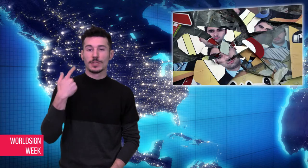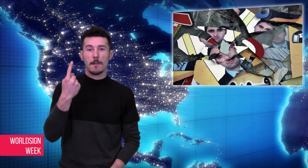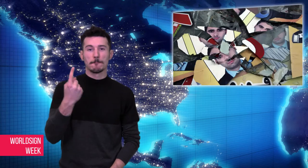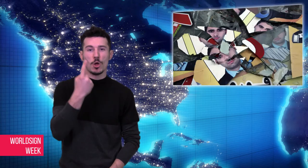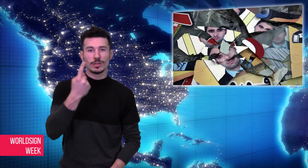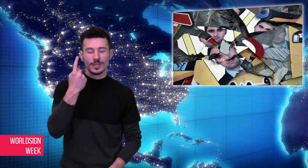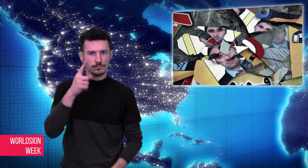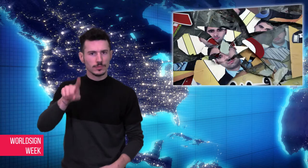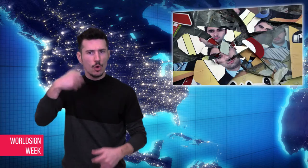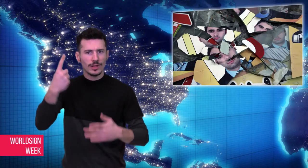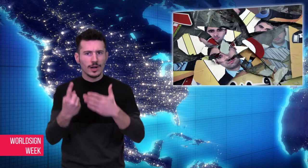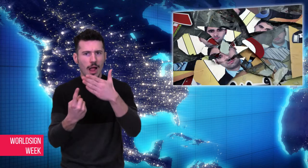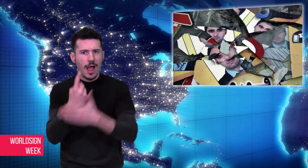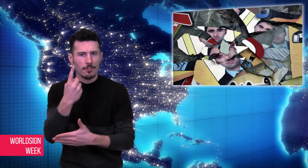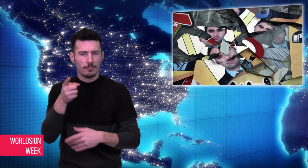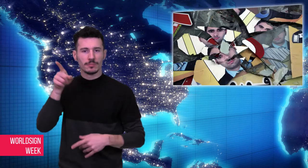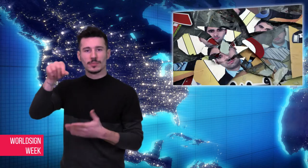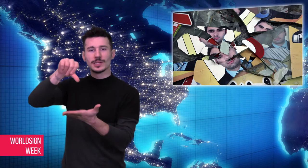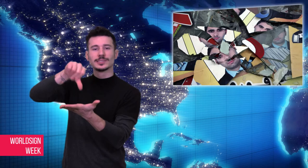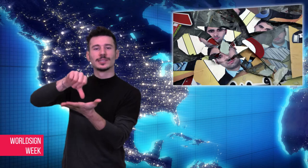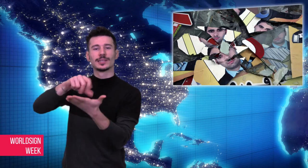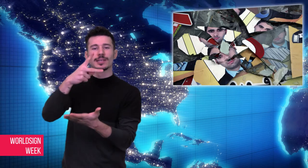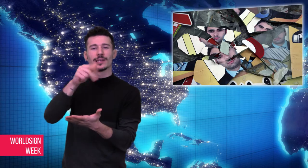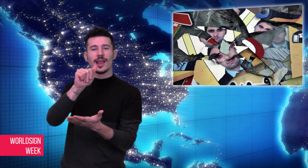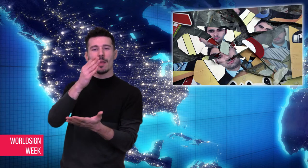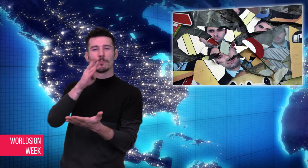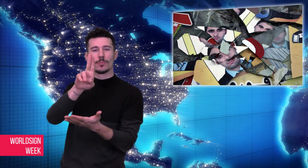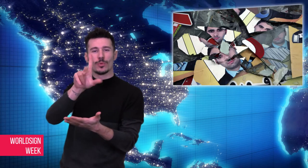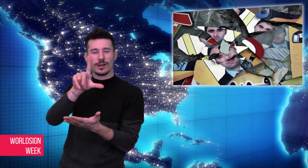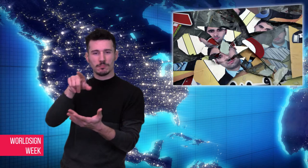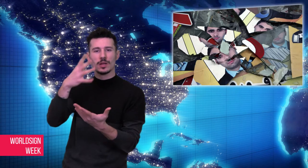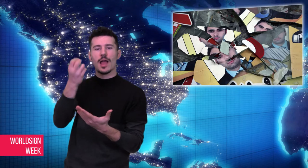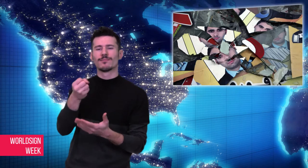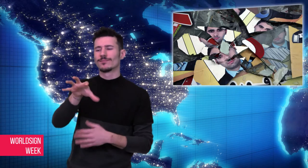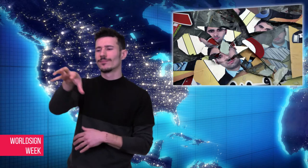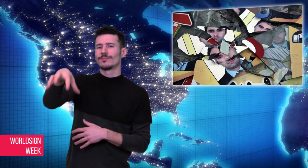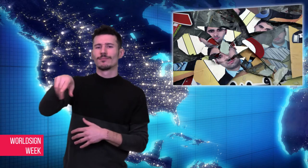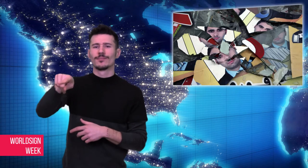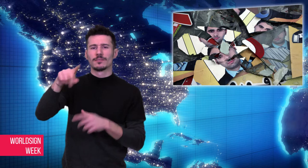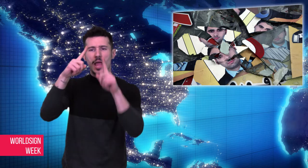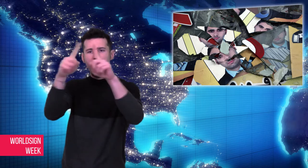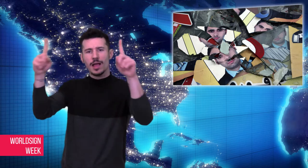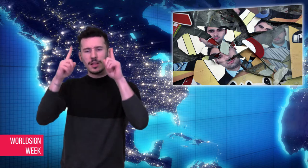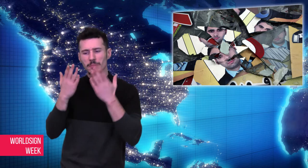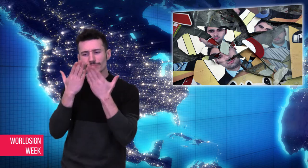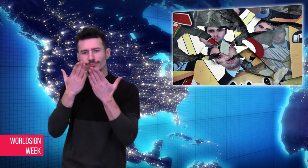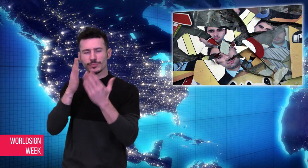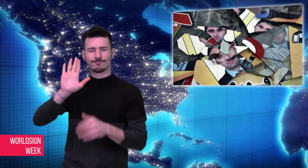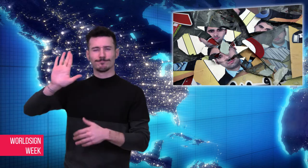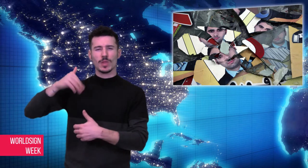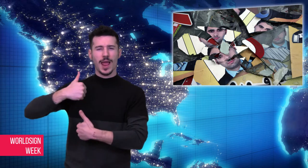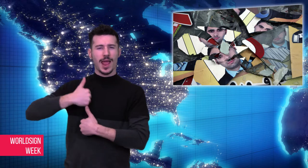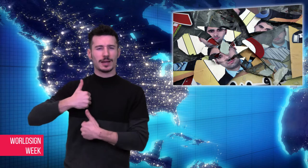Another attack followed on Monday at a